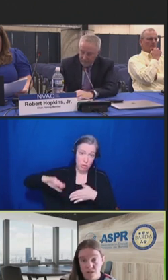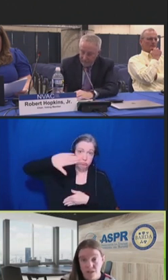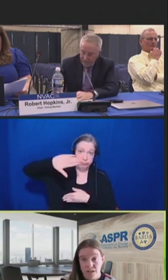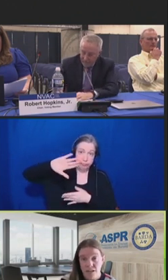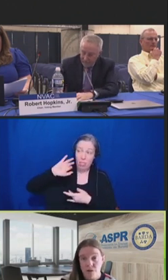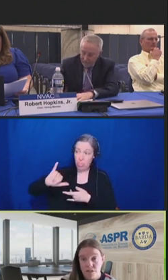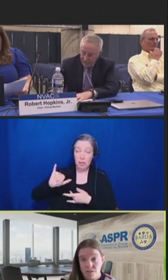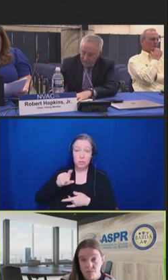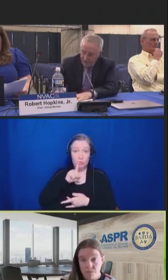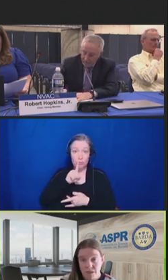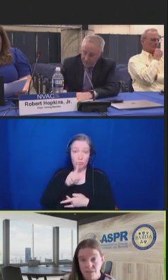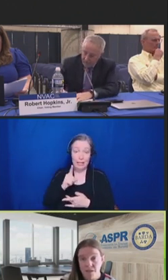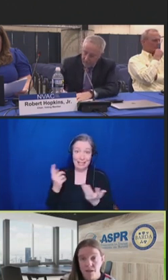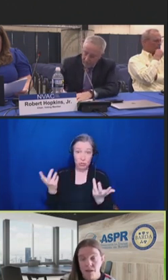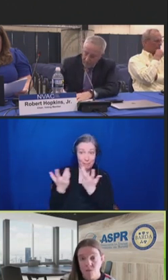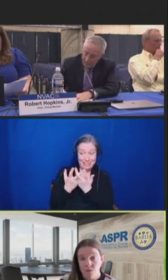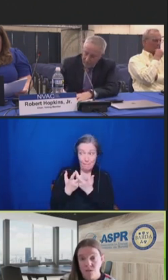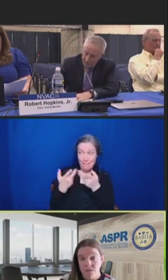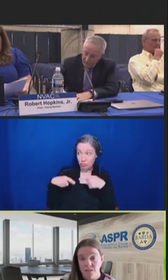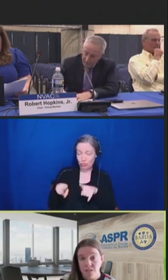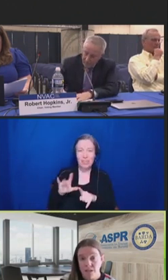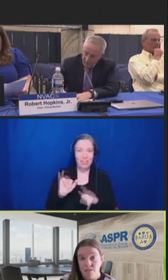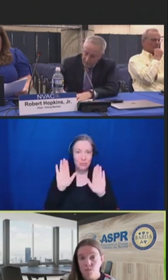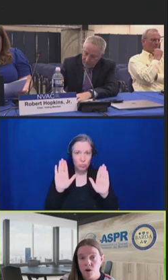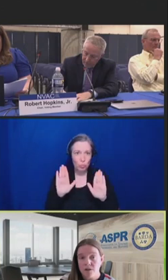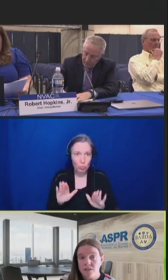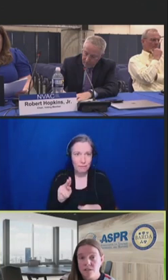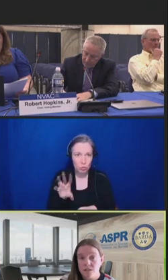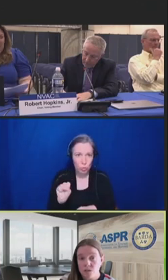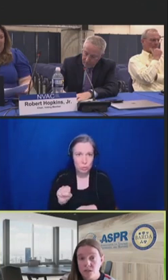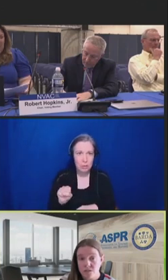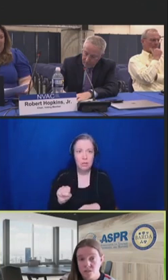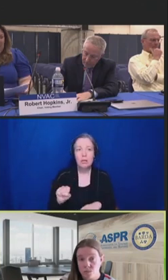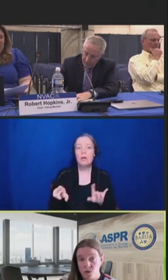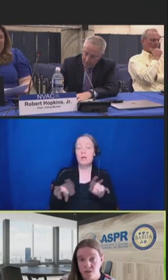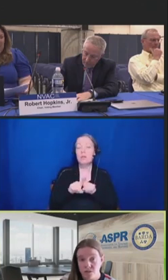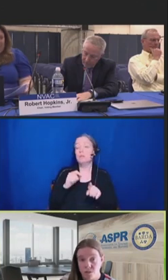and egg-best -- based influenza vaccines, BARDA is continuing to support the development